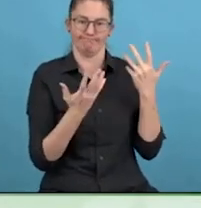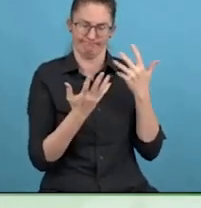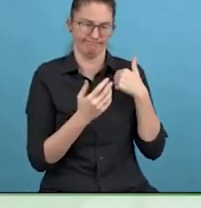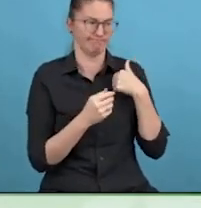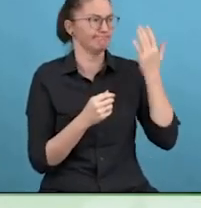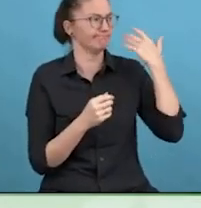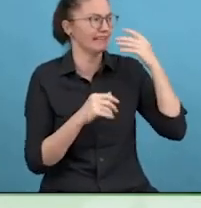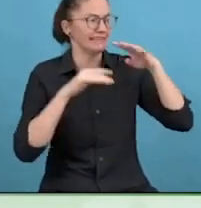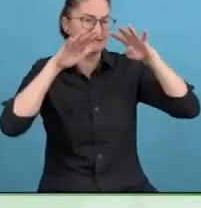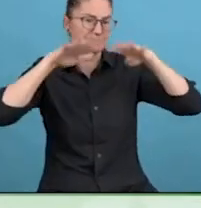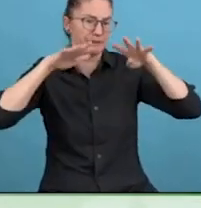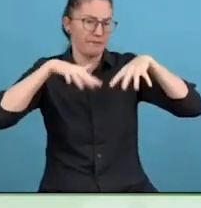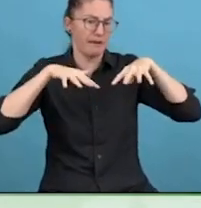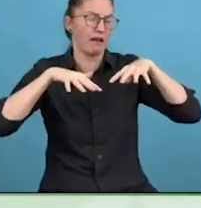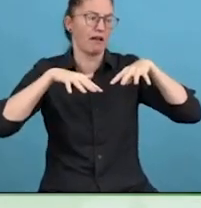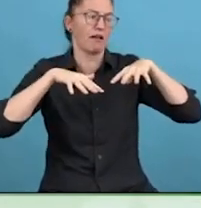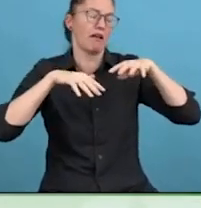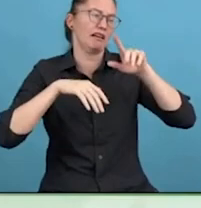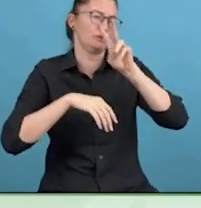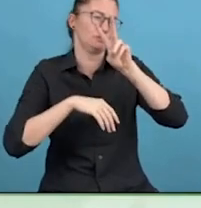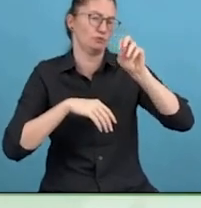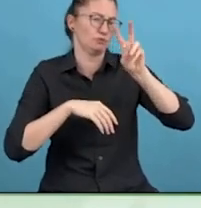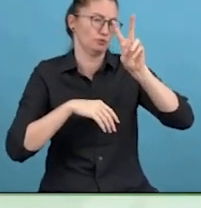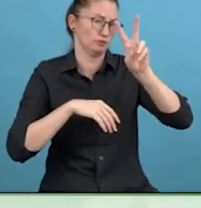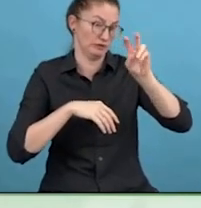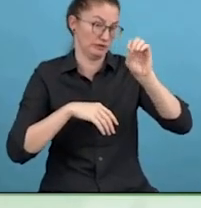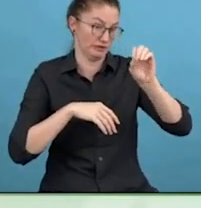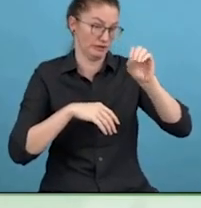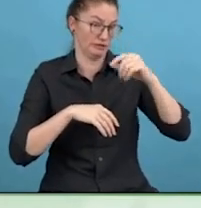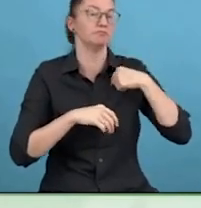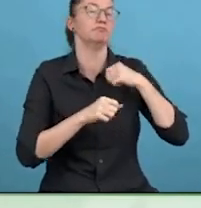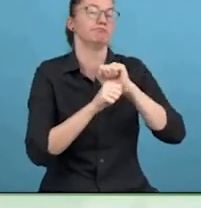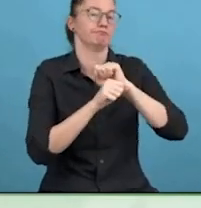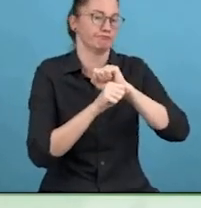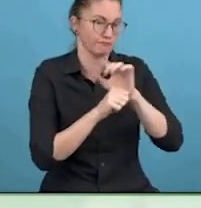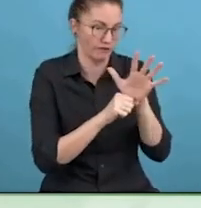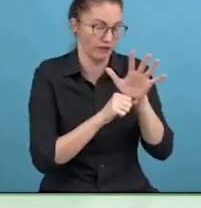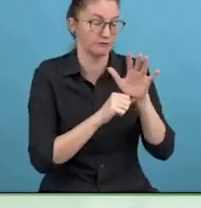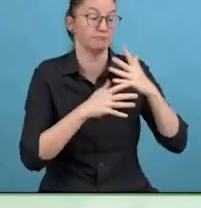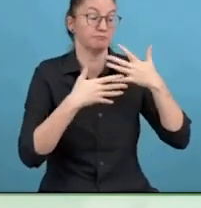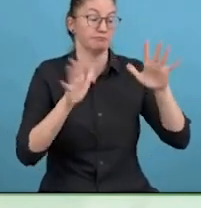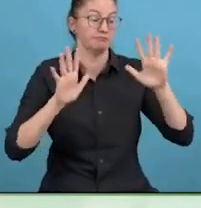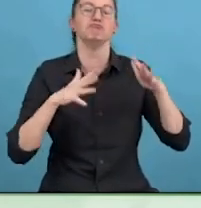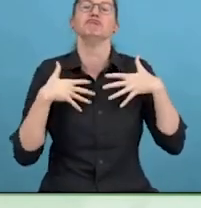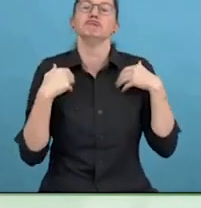Now, when I talk about cognitive issues, I talk about memory, I talk about concentration.